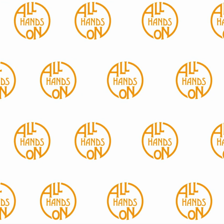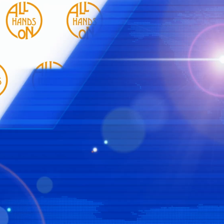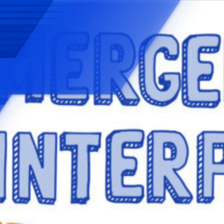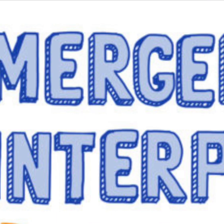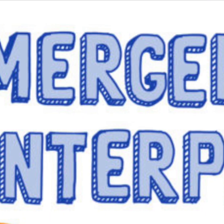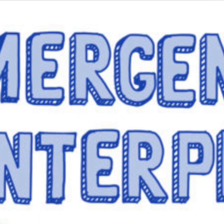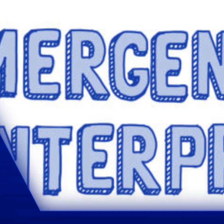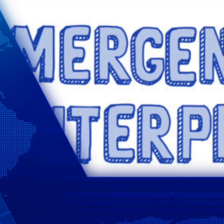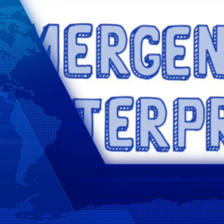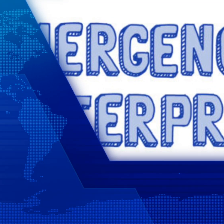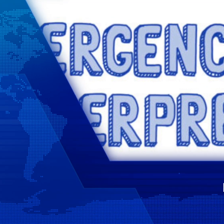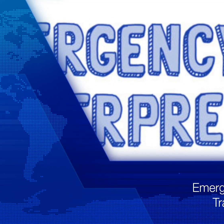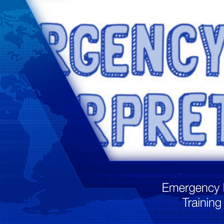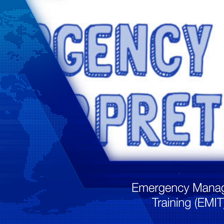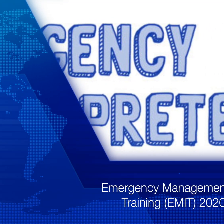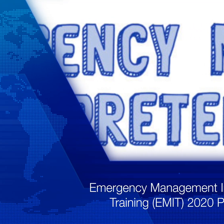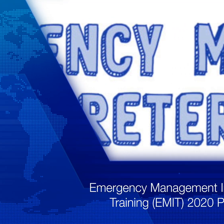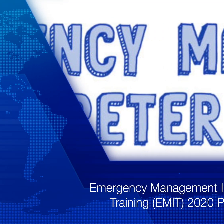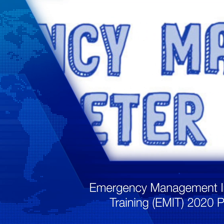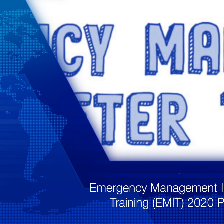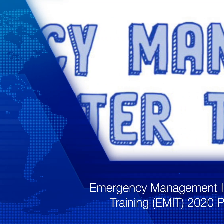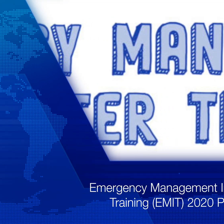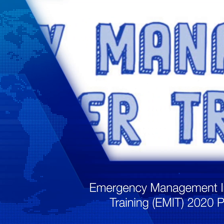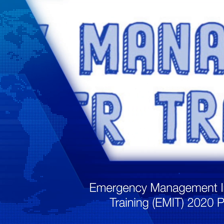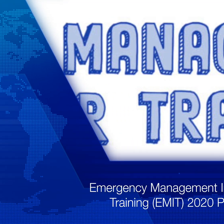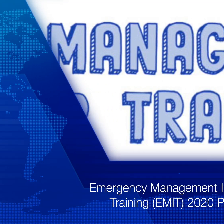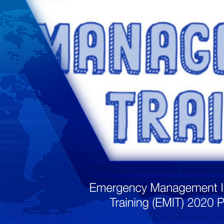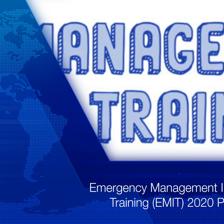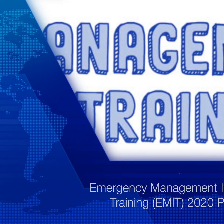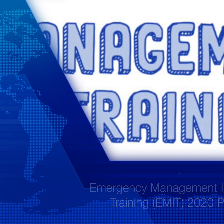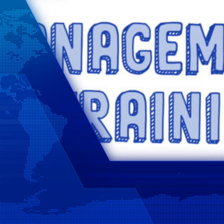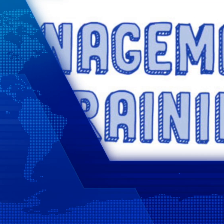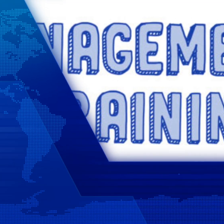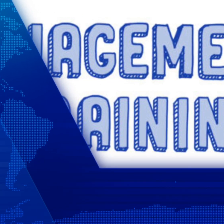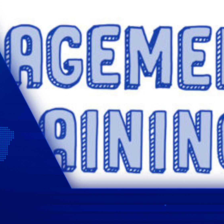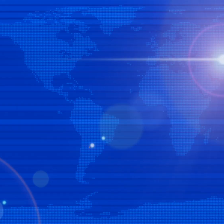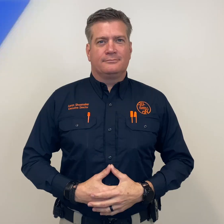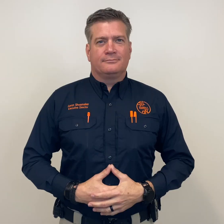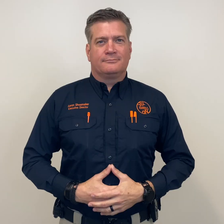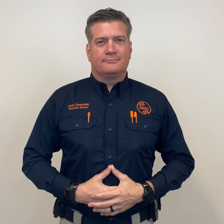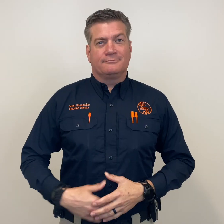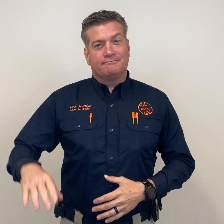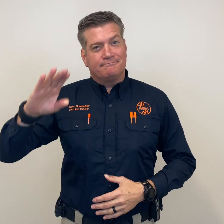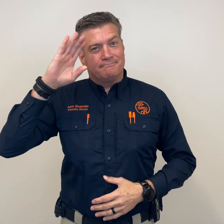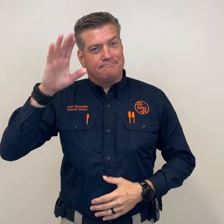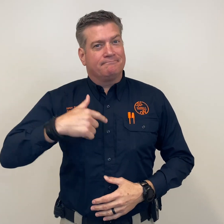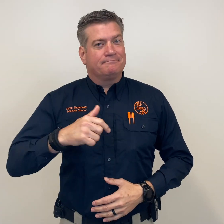Emergency Management Interpreter Training 20/20 postponed